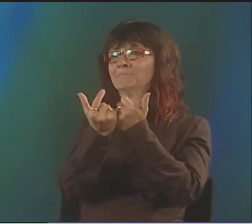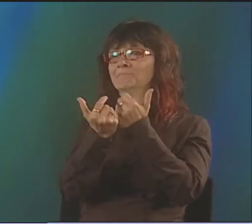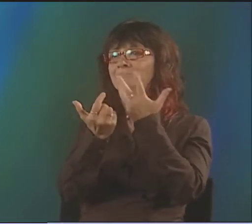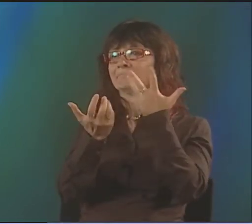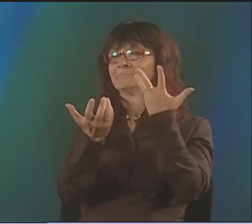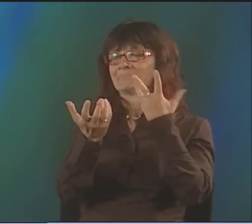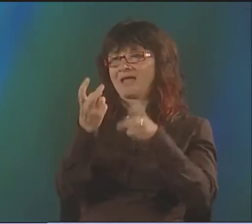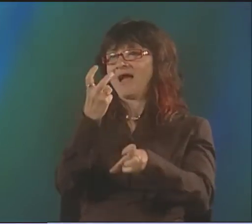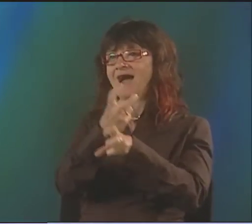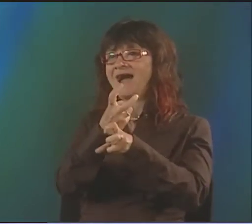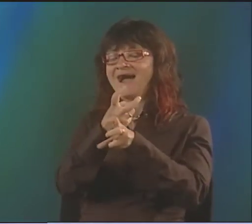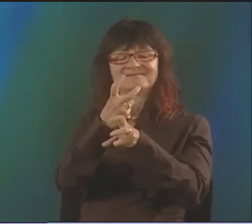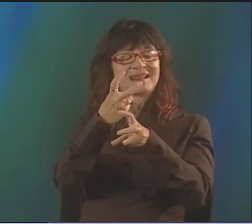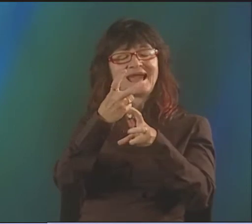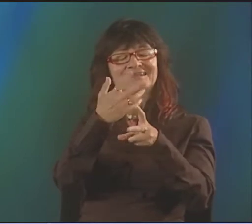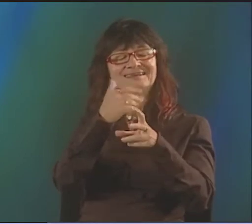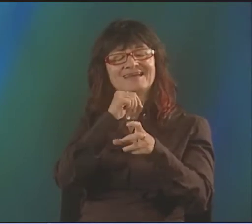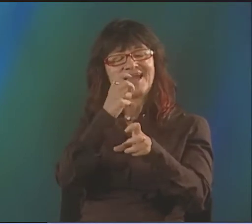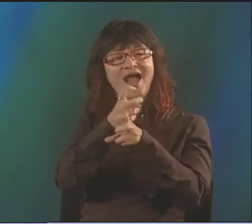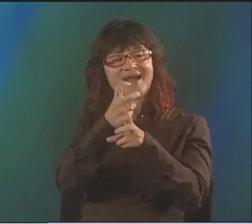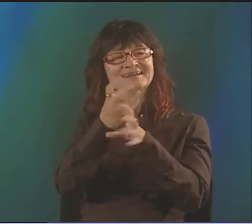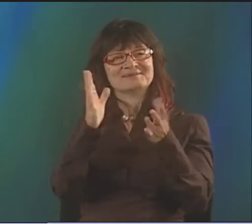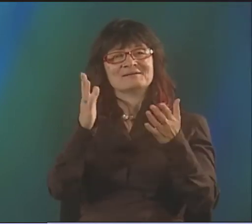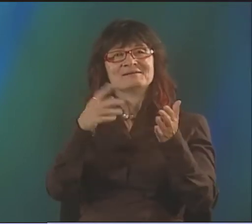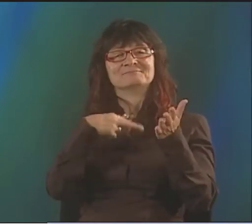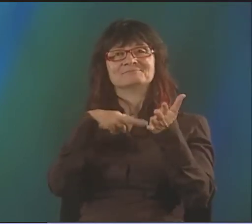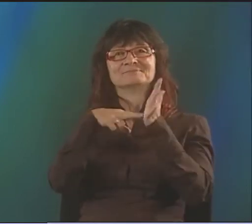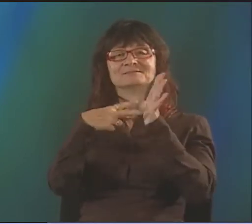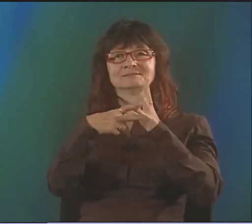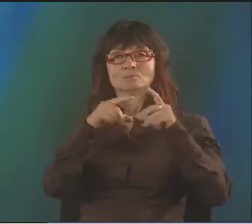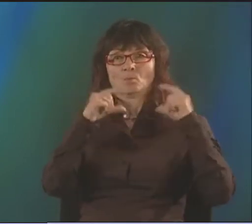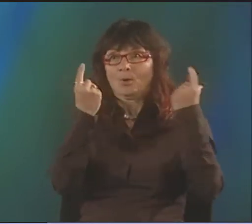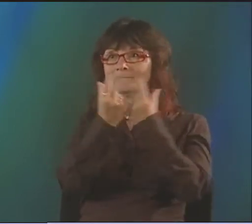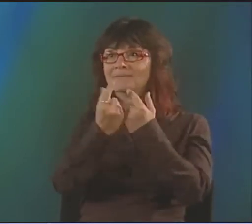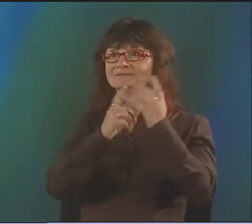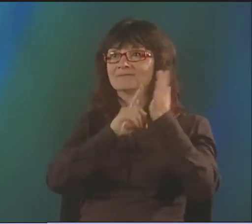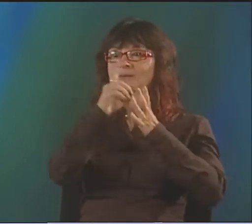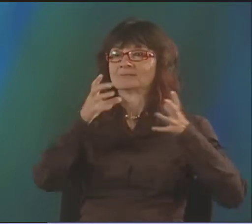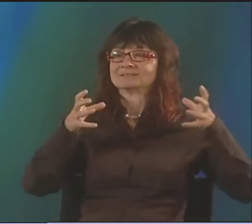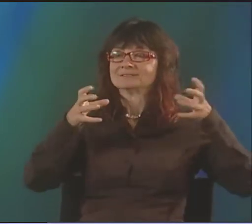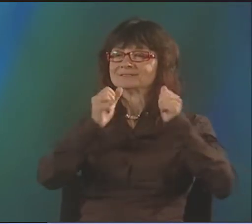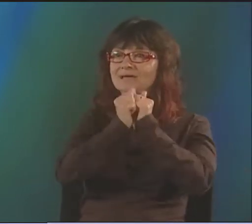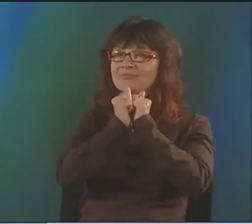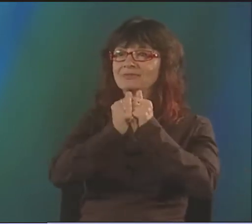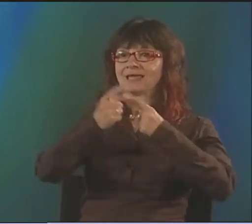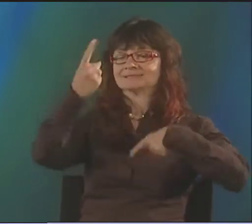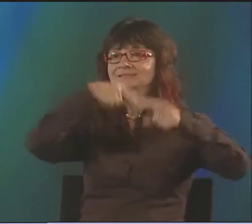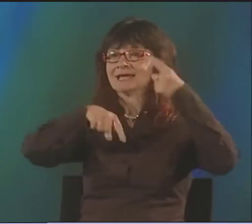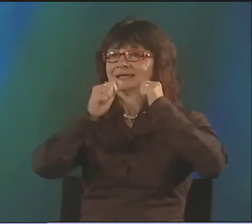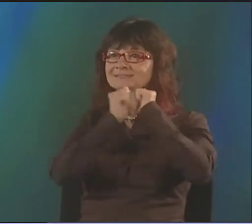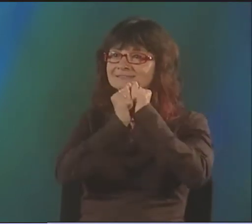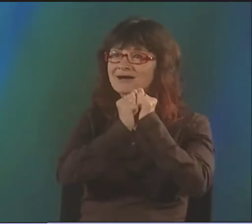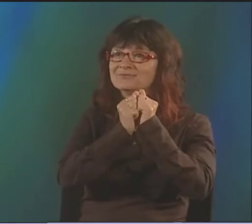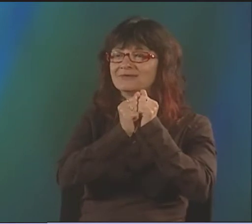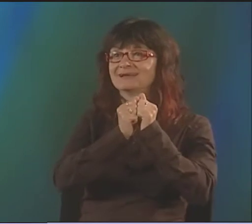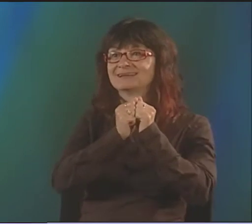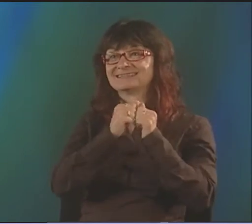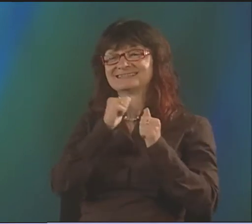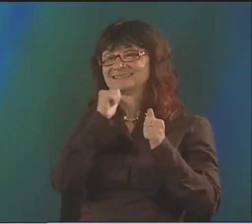WE WERE TRYING TO DEVELOP, YOU KNOW, GROUP THINGS, GROUP PERFORMANCES. IT WAS VERY HARD.